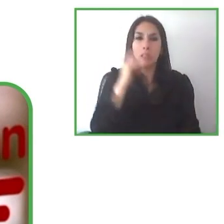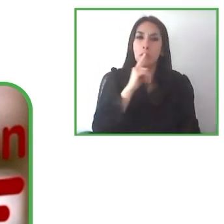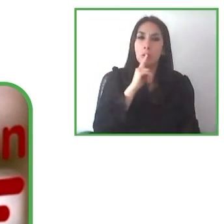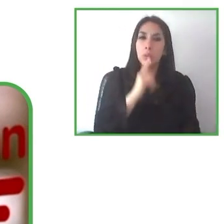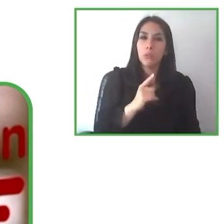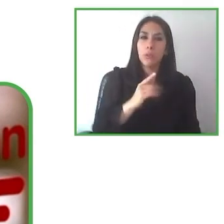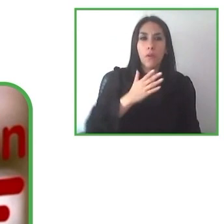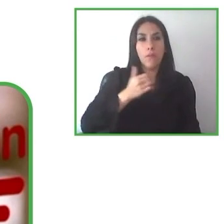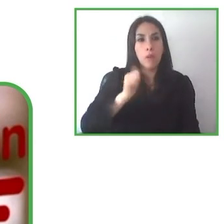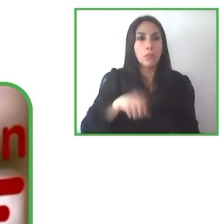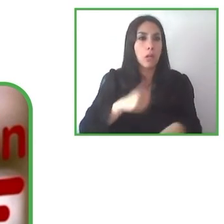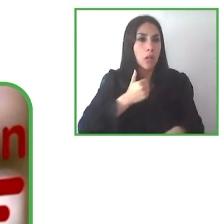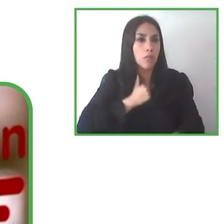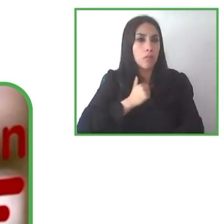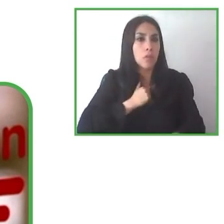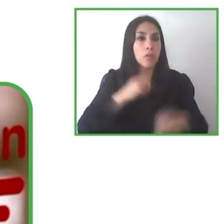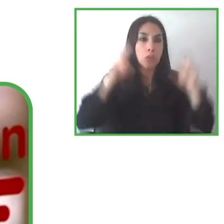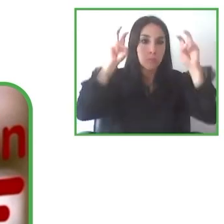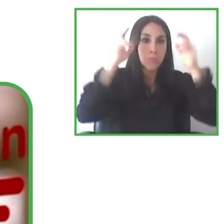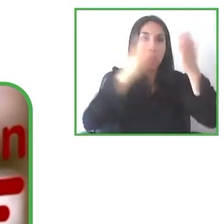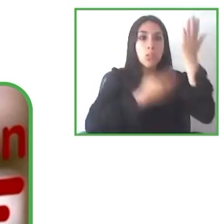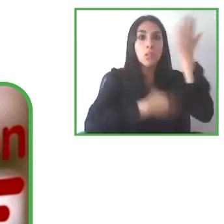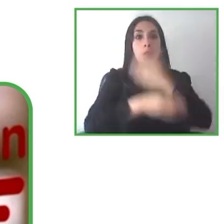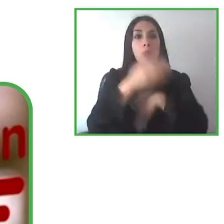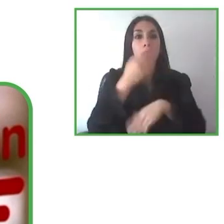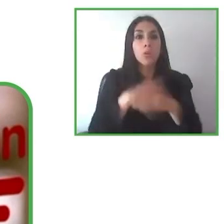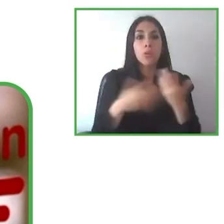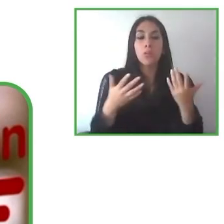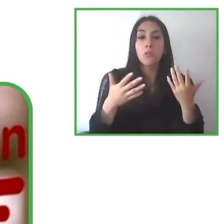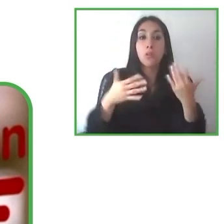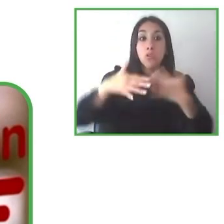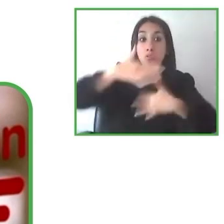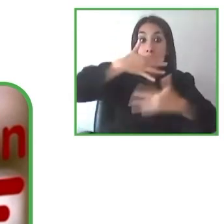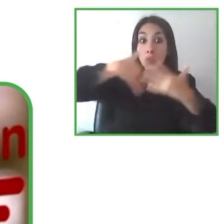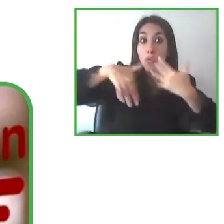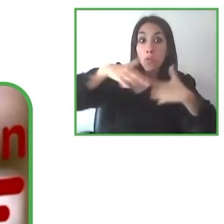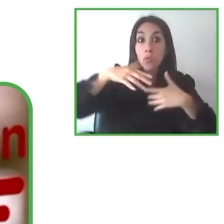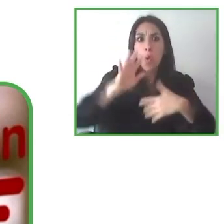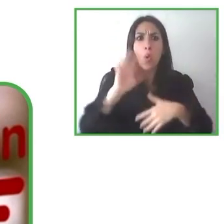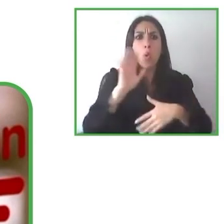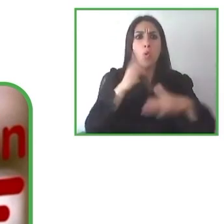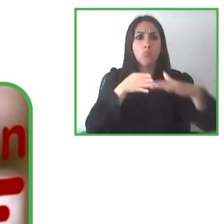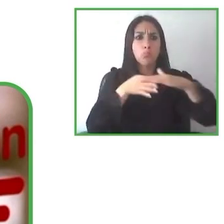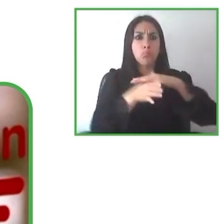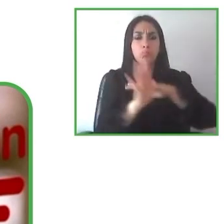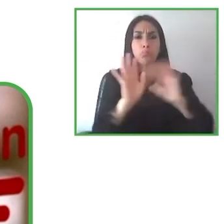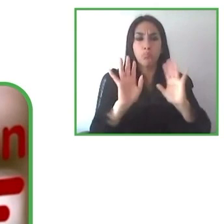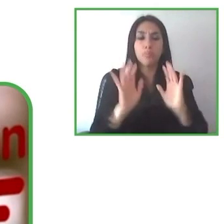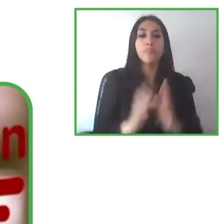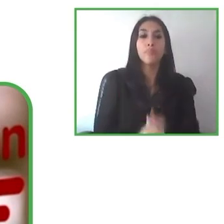As I said earlier, our goal is to provide a freedom of choice for our tourists with disabilities